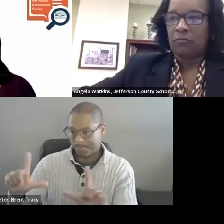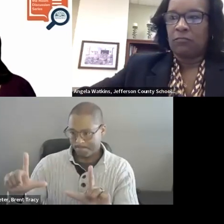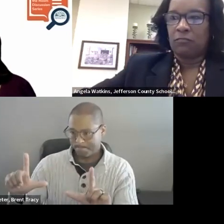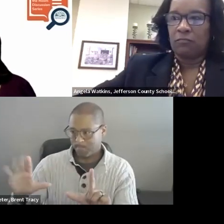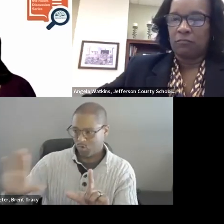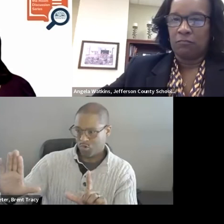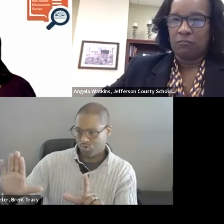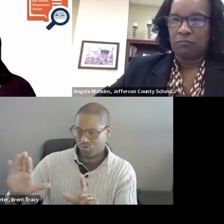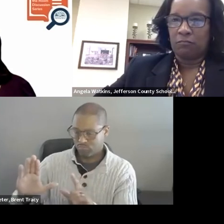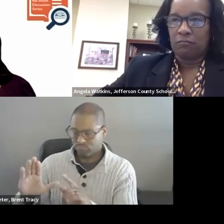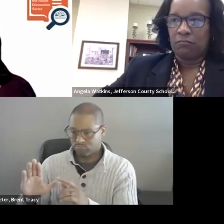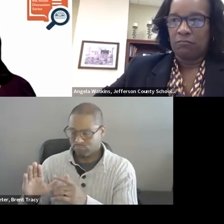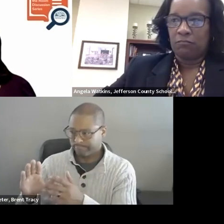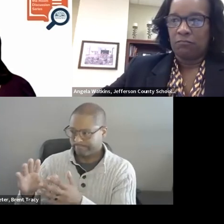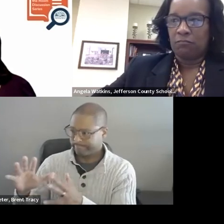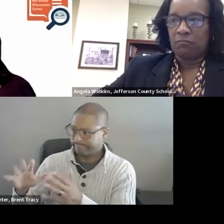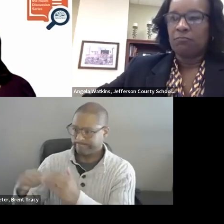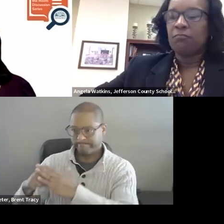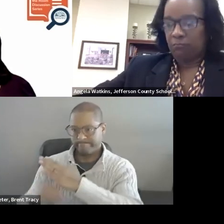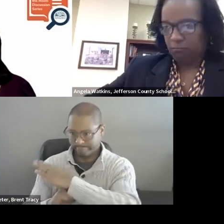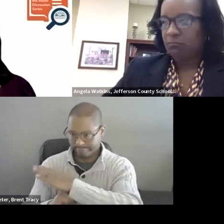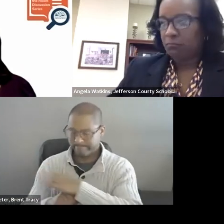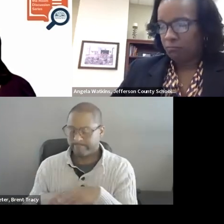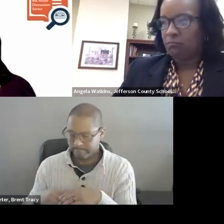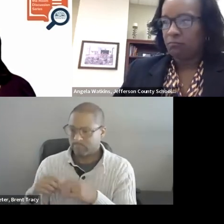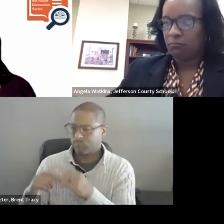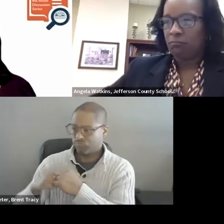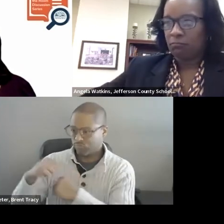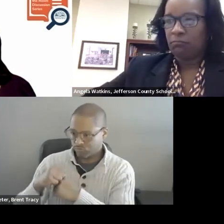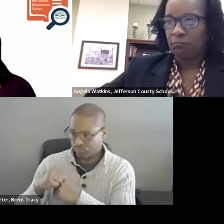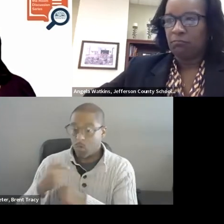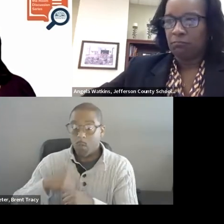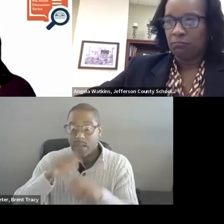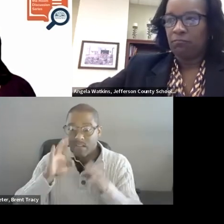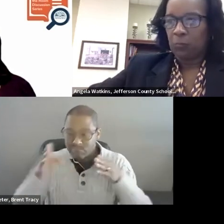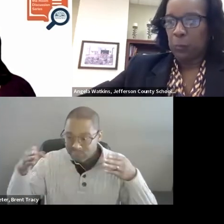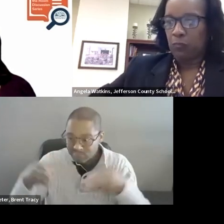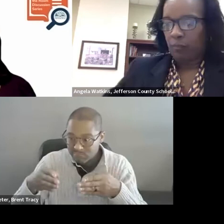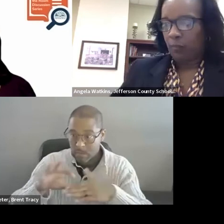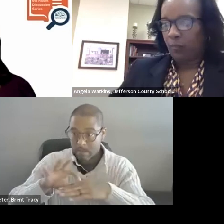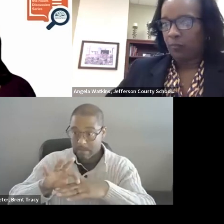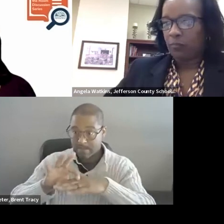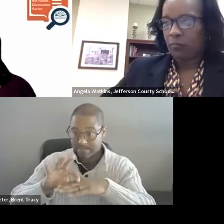of content where the need is and deciding if this is something we are going to spend a lot of time on,